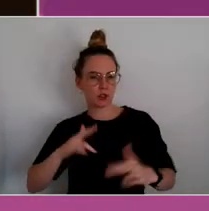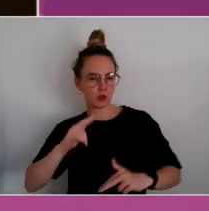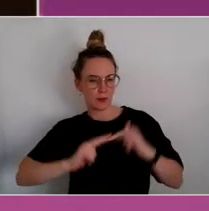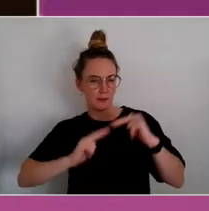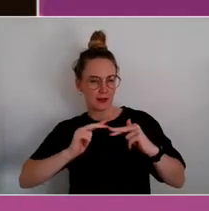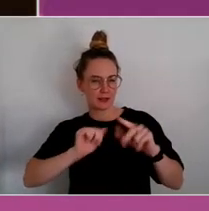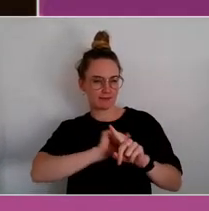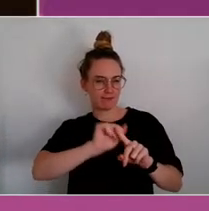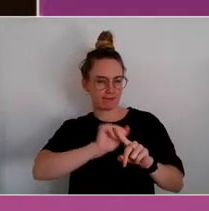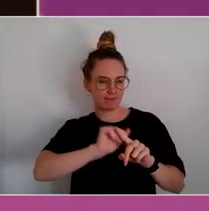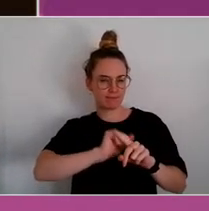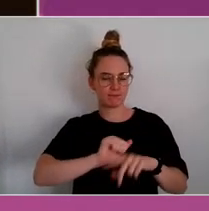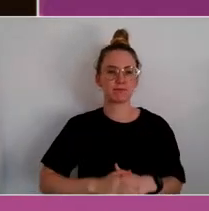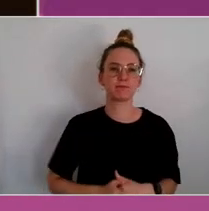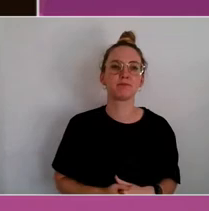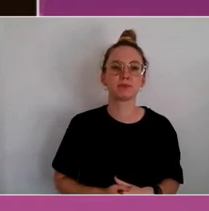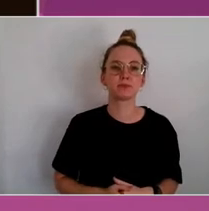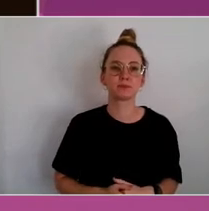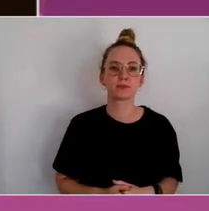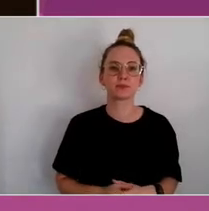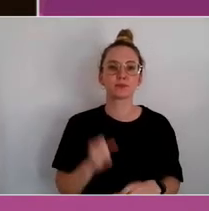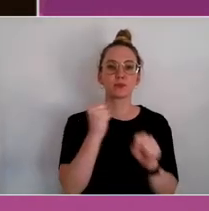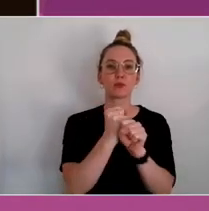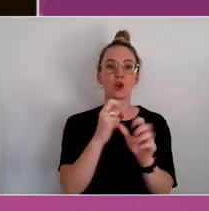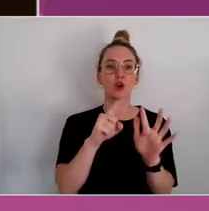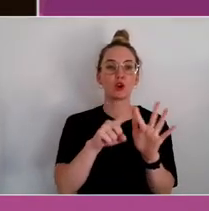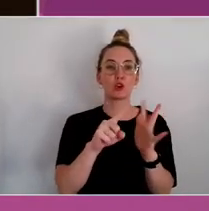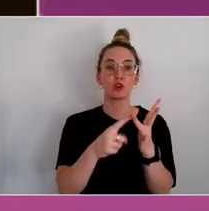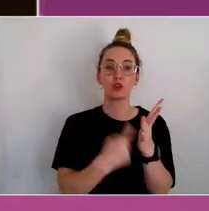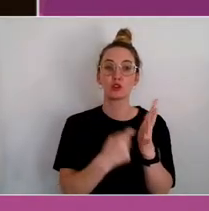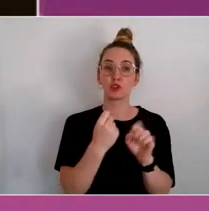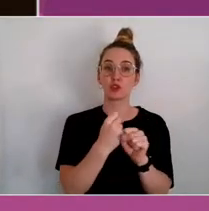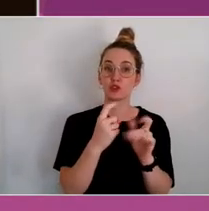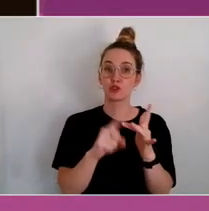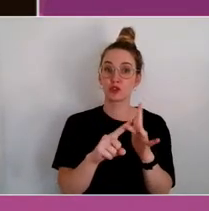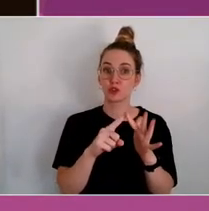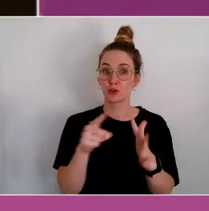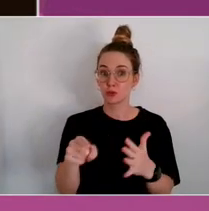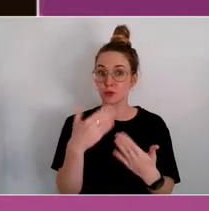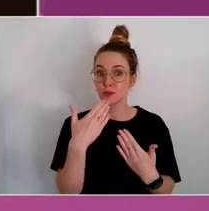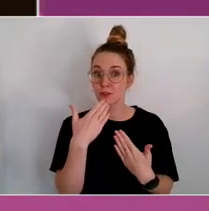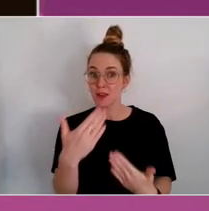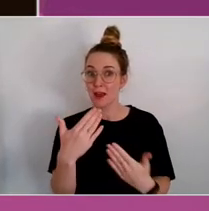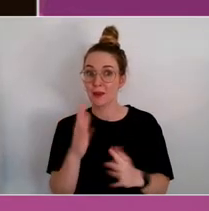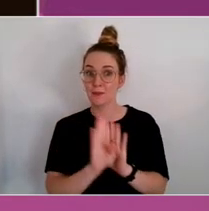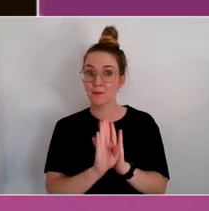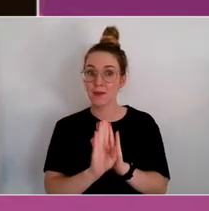Georgie is going to ask people to thank the people. So I won't pre-empt that. But thanks from me.